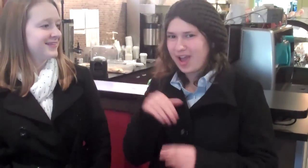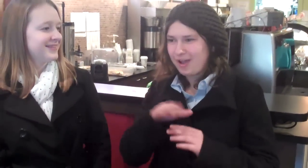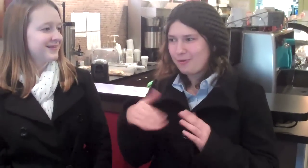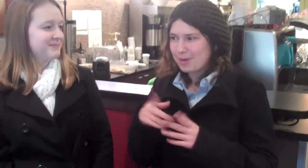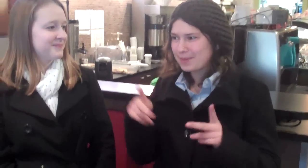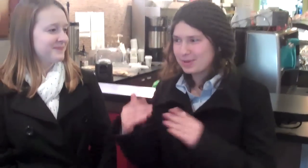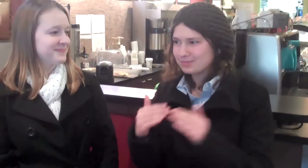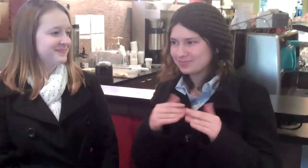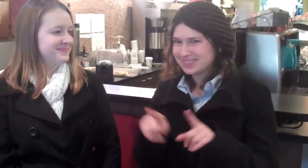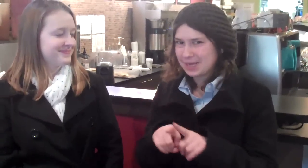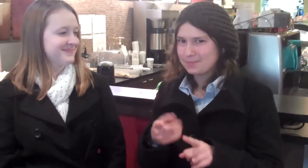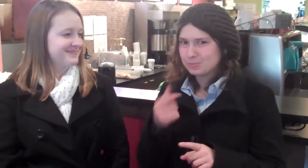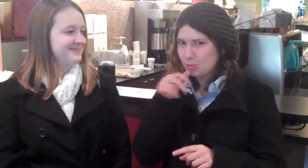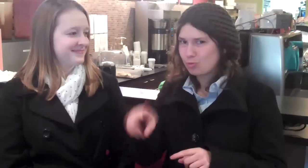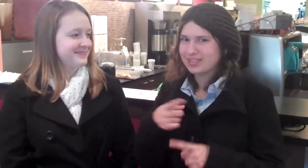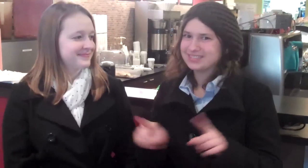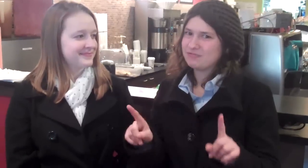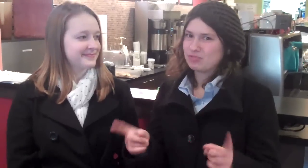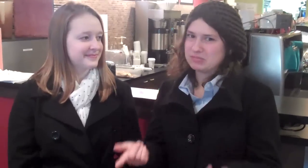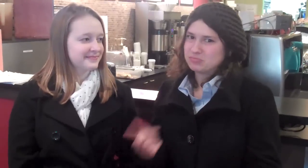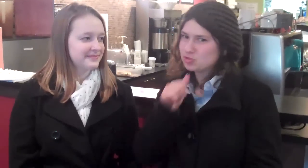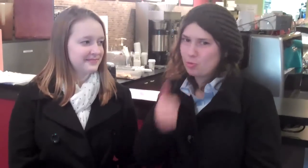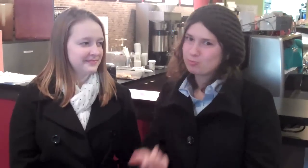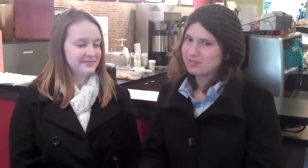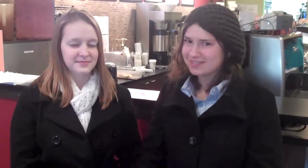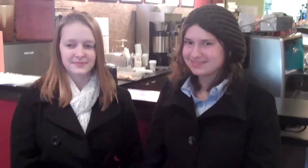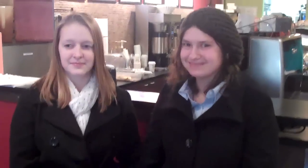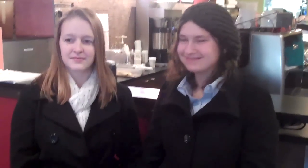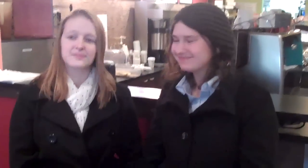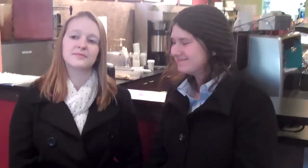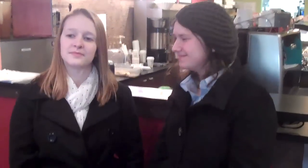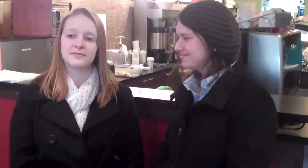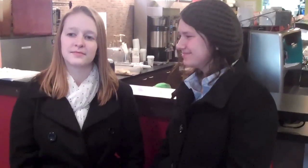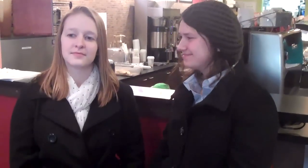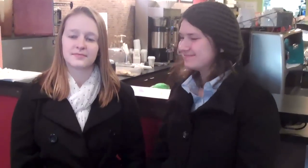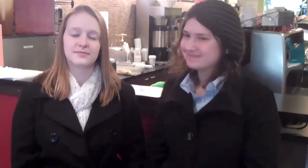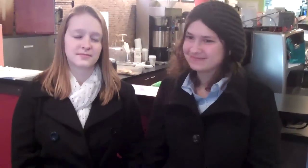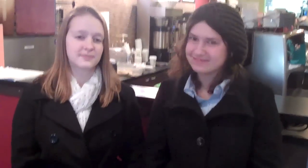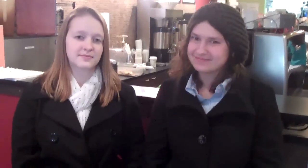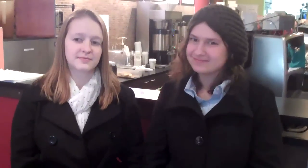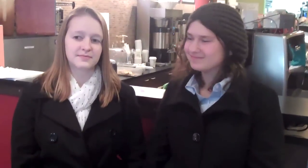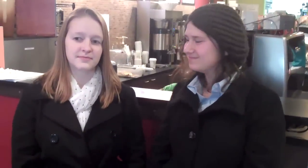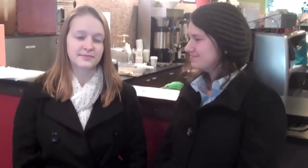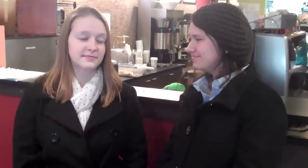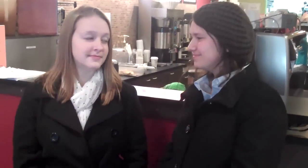Right. And look at all people as the same.